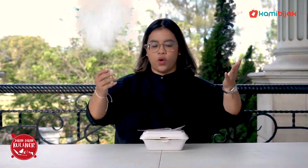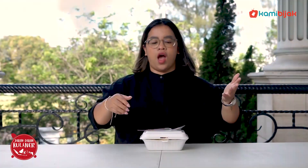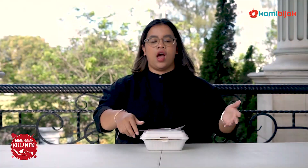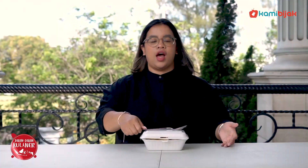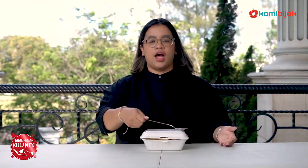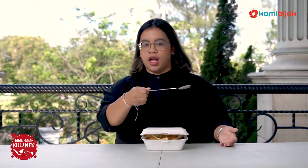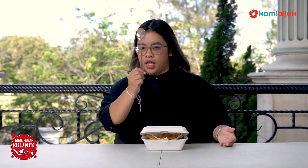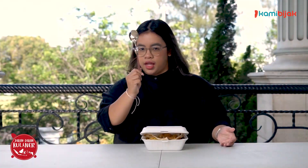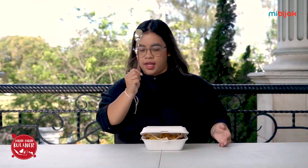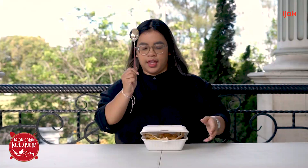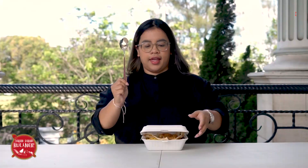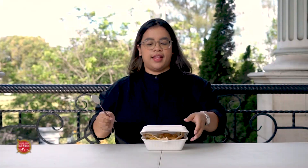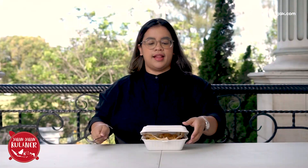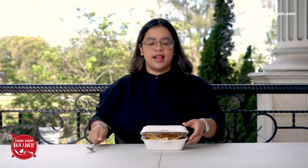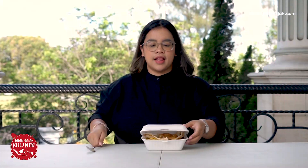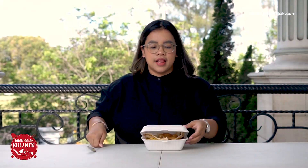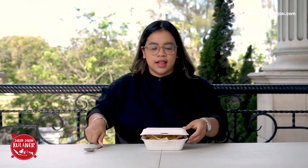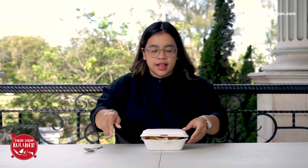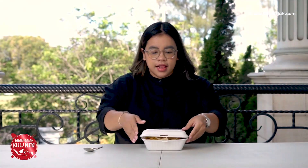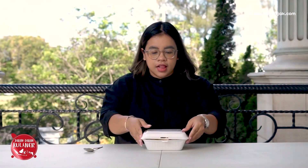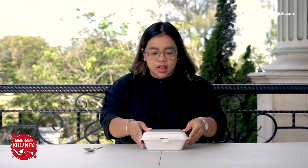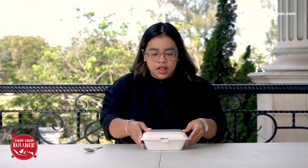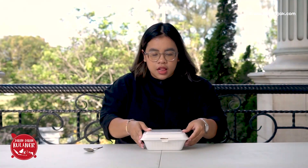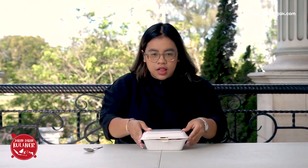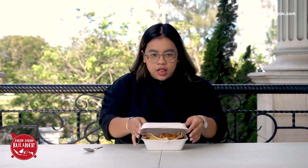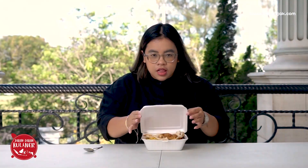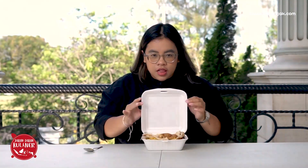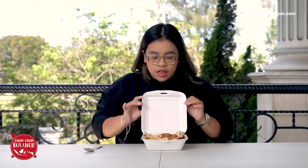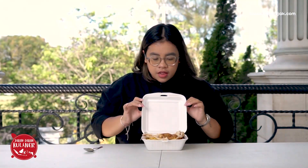TADAAA, WOW